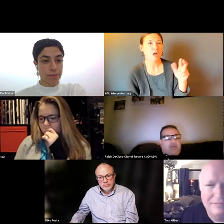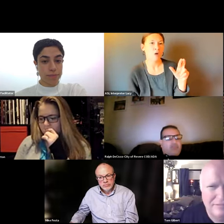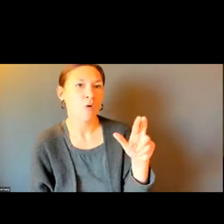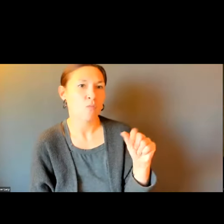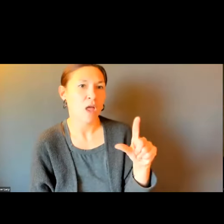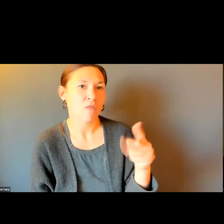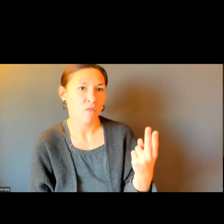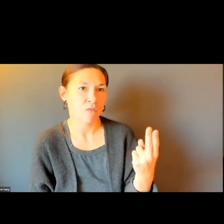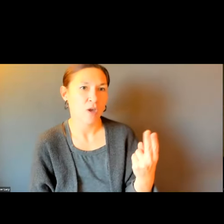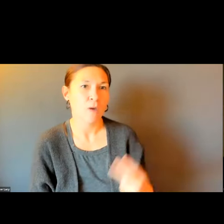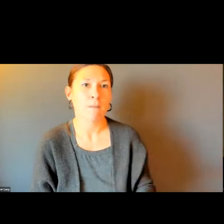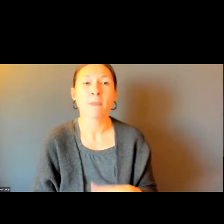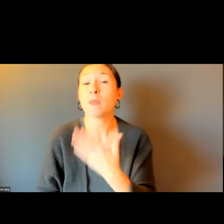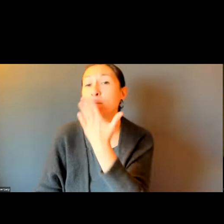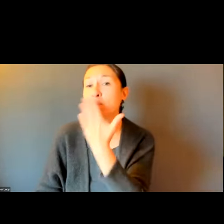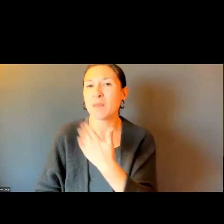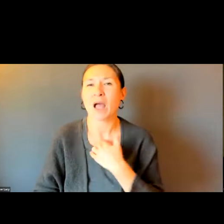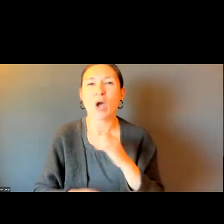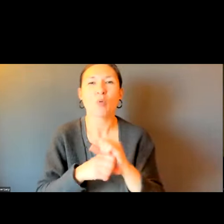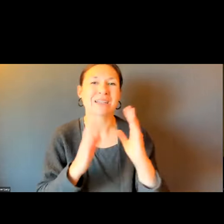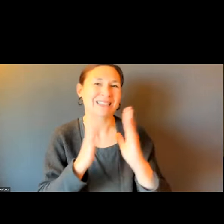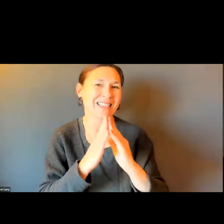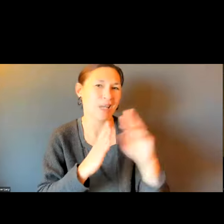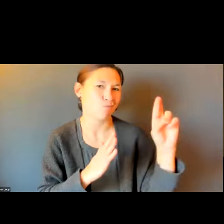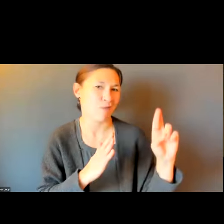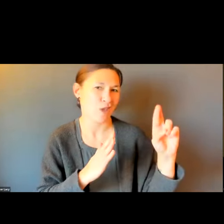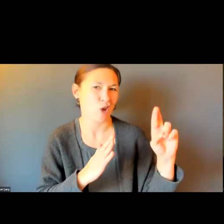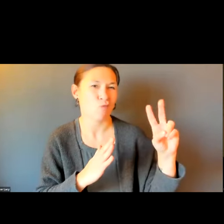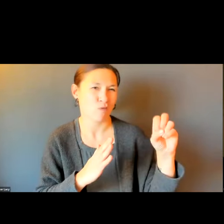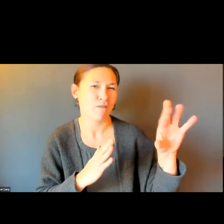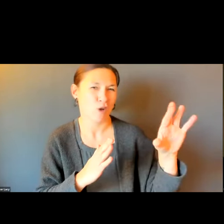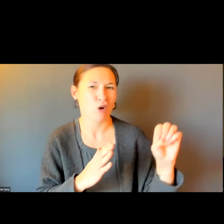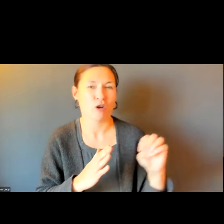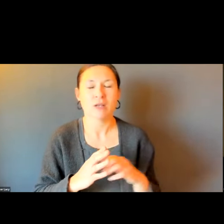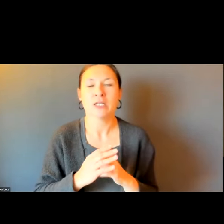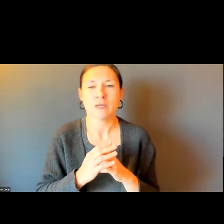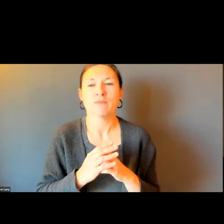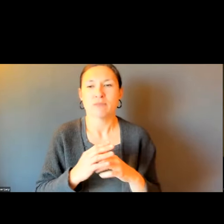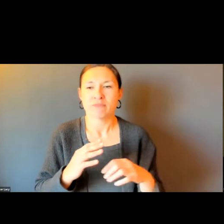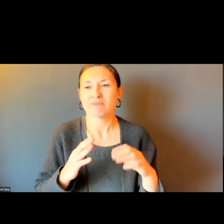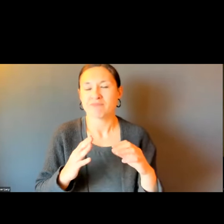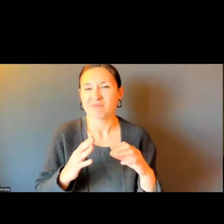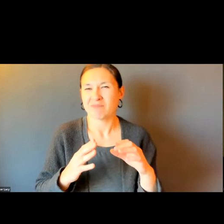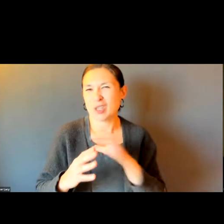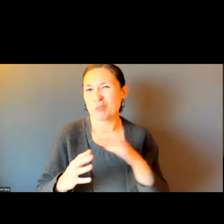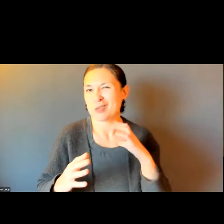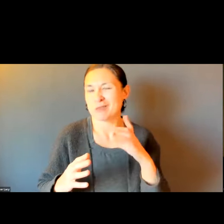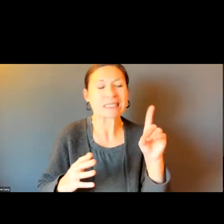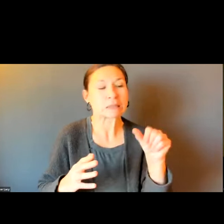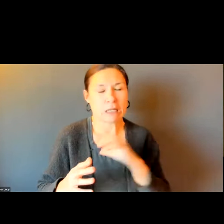RALPH? GO FOR IT. THANK YOU. I WORK IN THE CITY OF REVERE